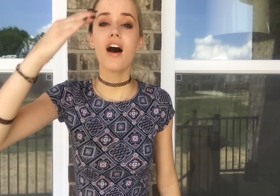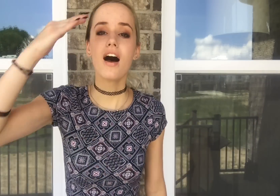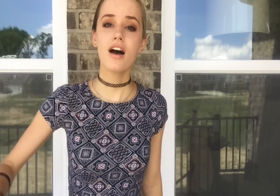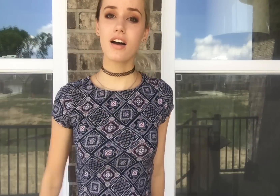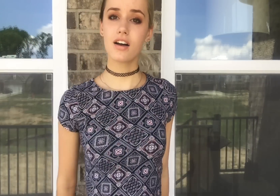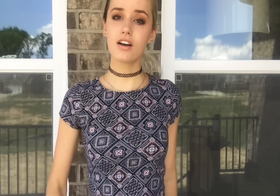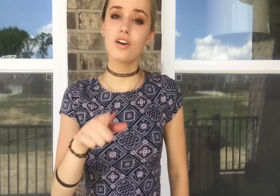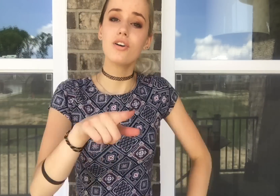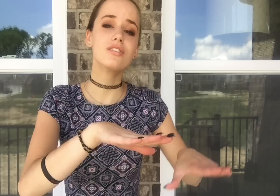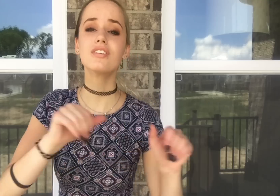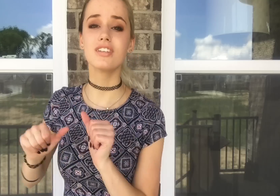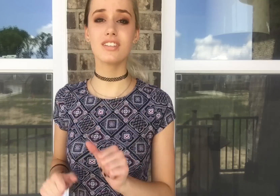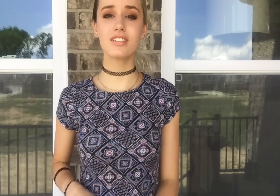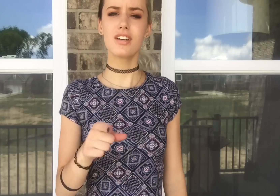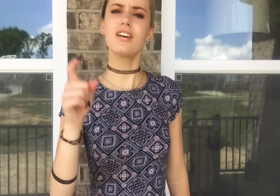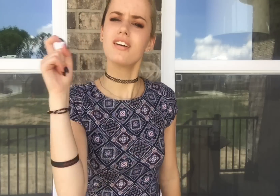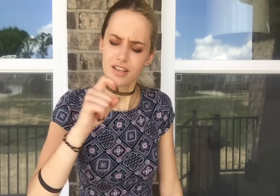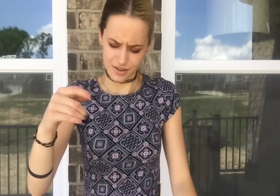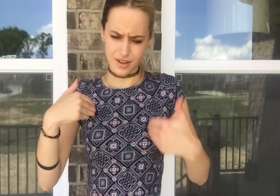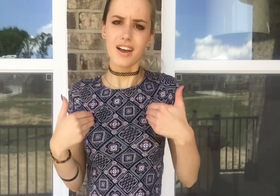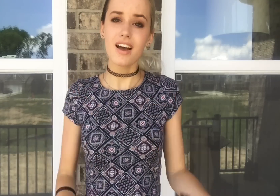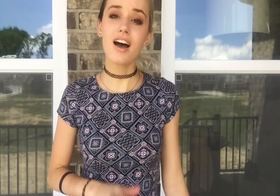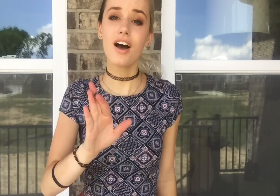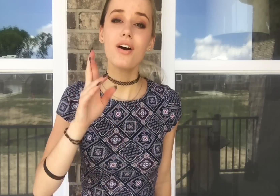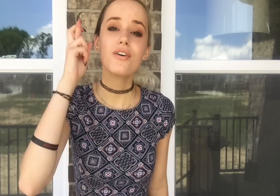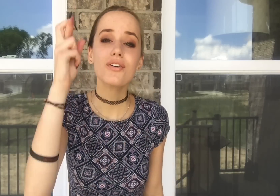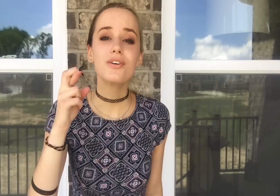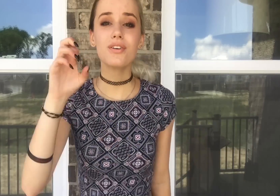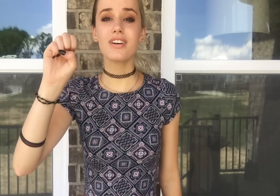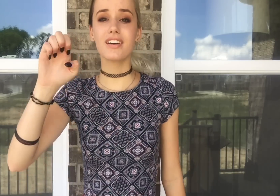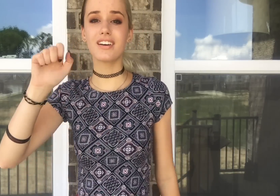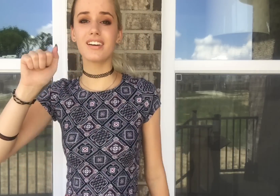I know that you're leaving, you must have your reasons